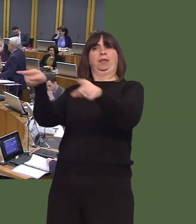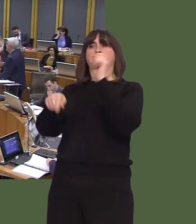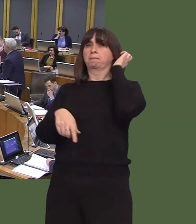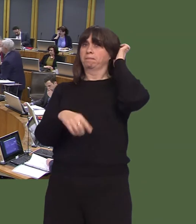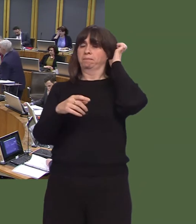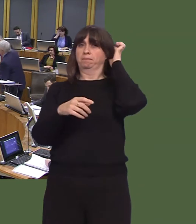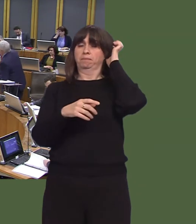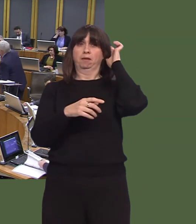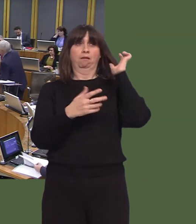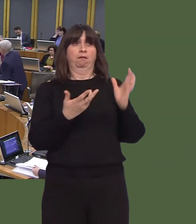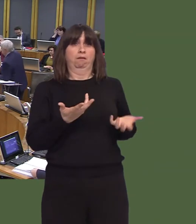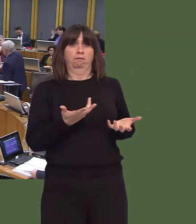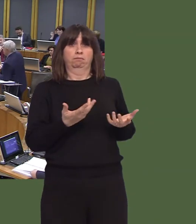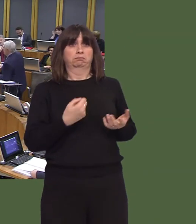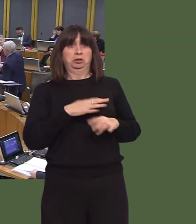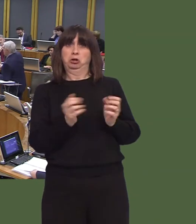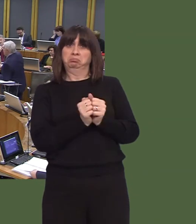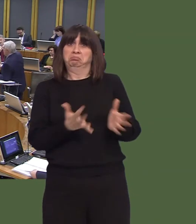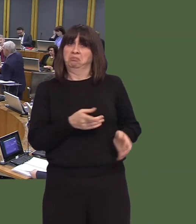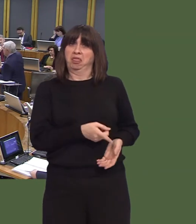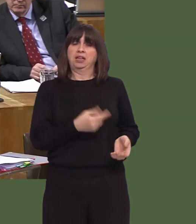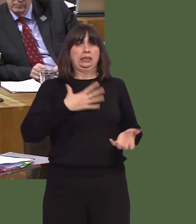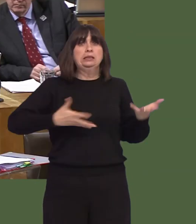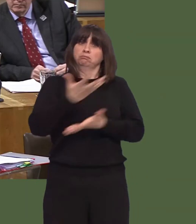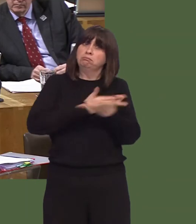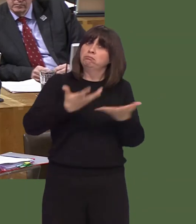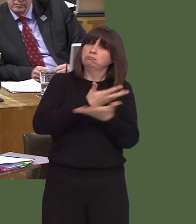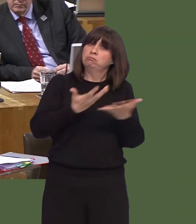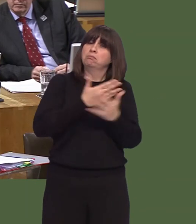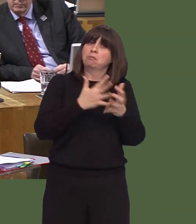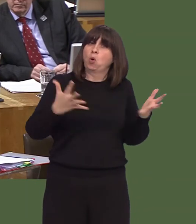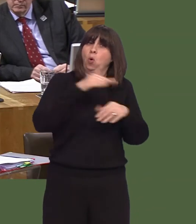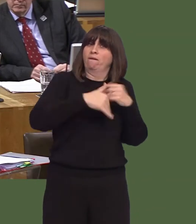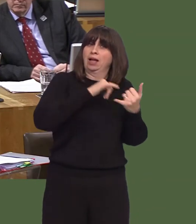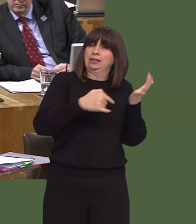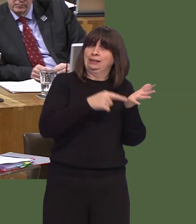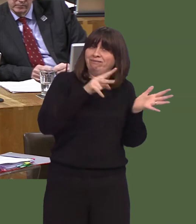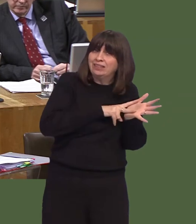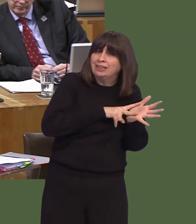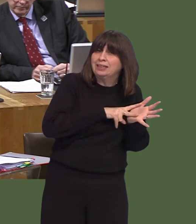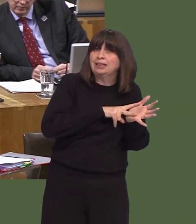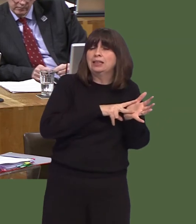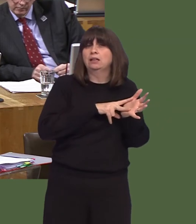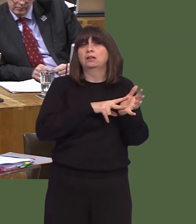Ond mae beth mae wedi ei ddweud, a ddylem ni ystyried neu ddadlau a ddylai fod yna gyfartaledd